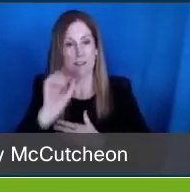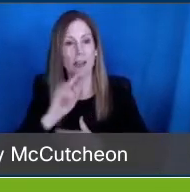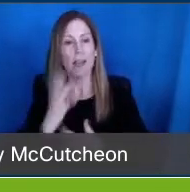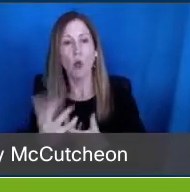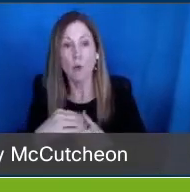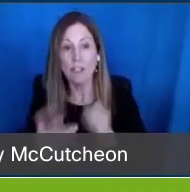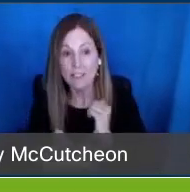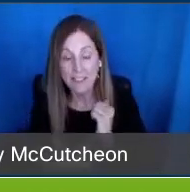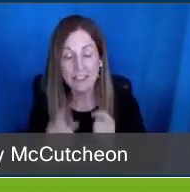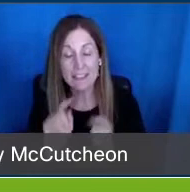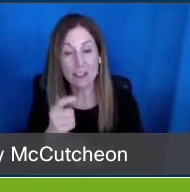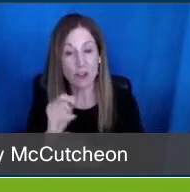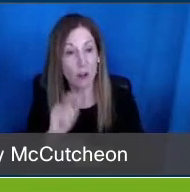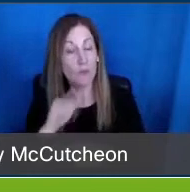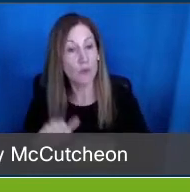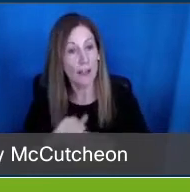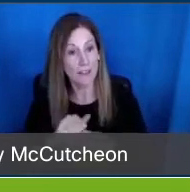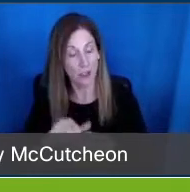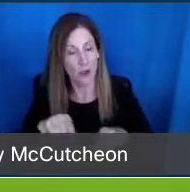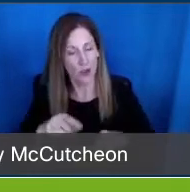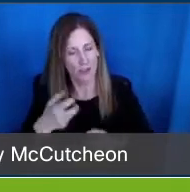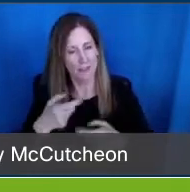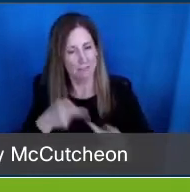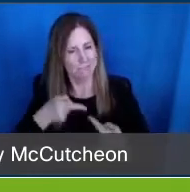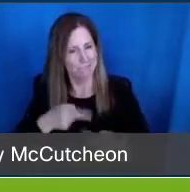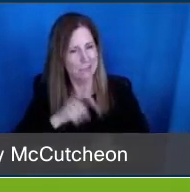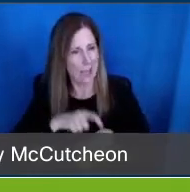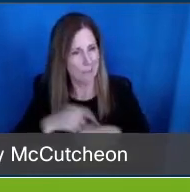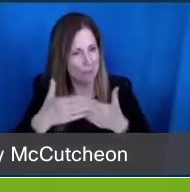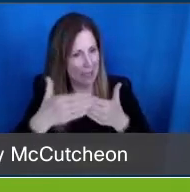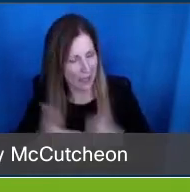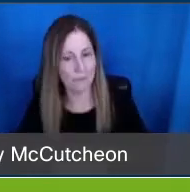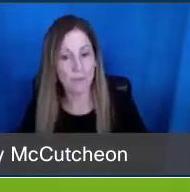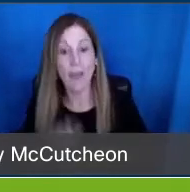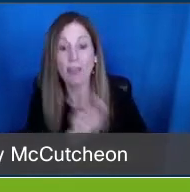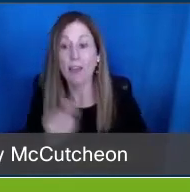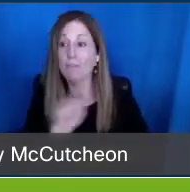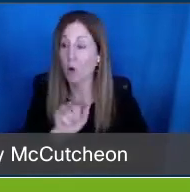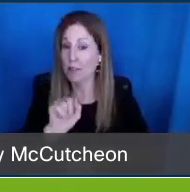that are needed in these difficult days and beyond. Therefore, Tim Walz, Governor of Minnesota,